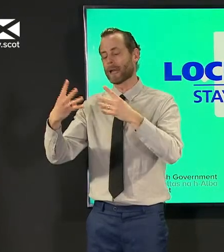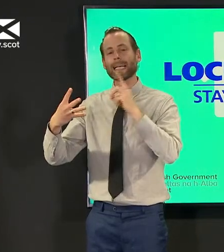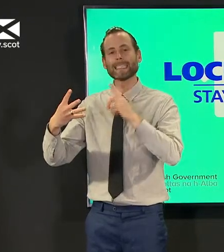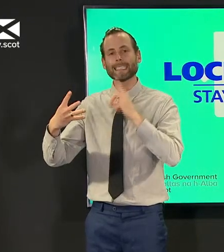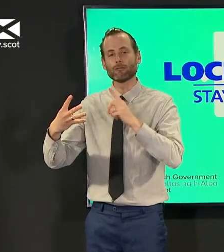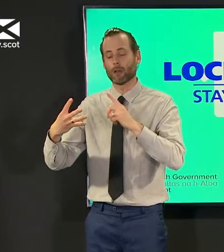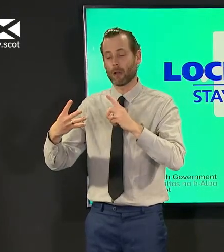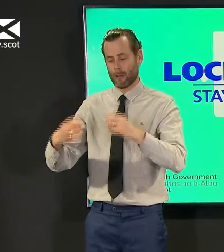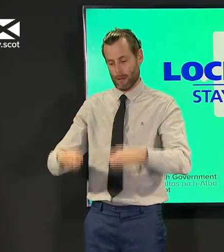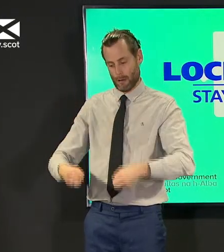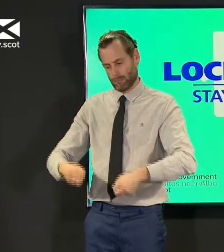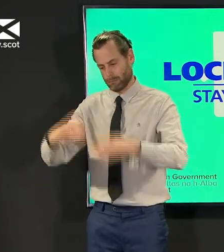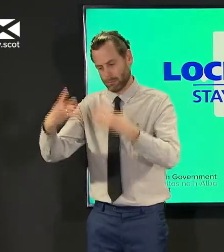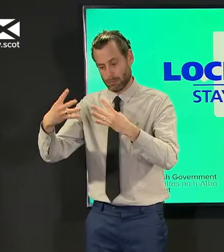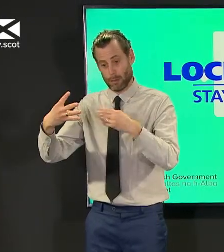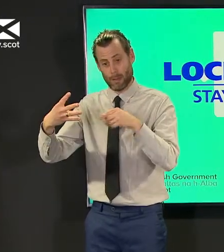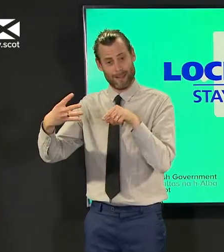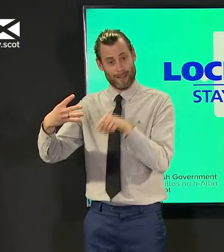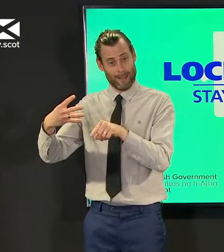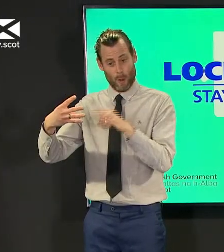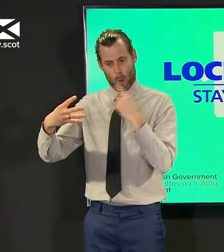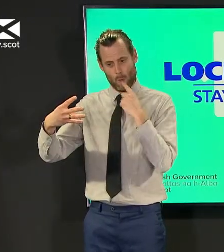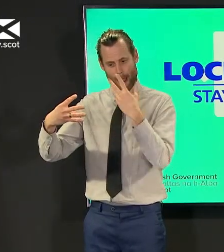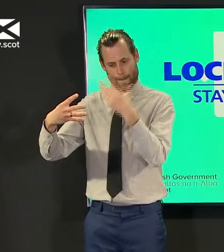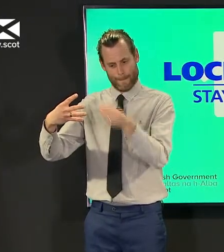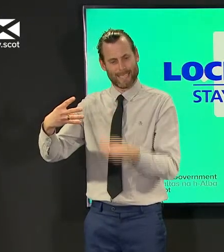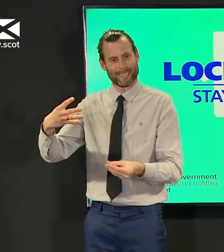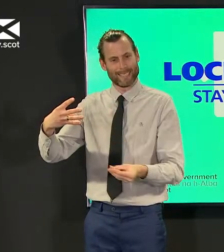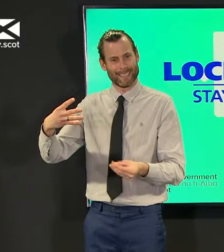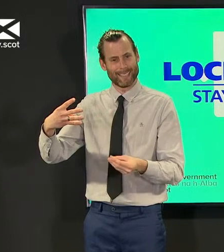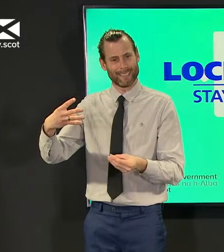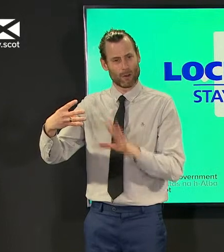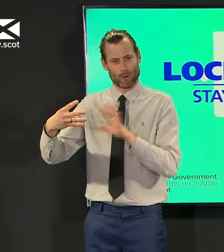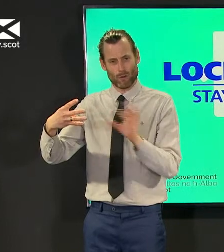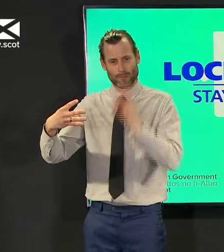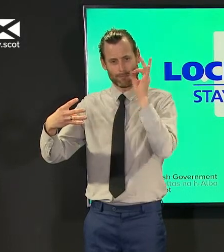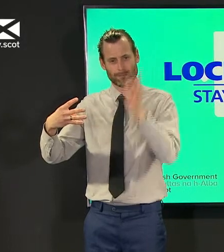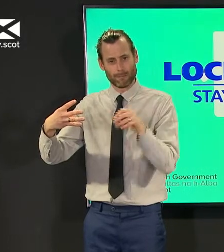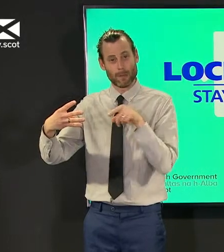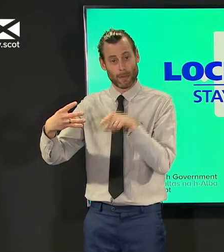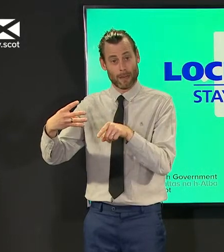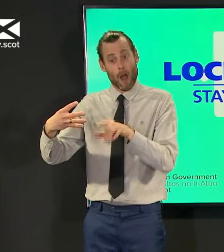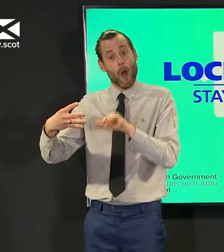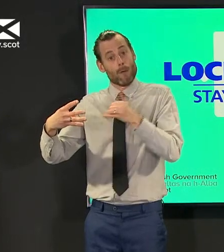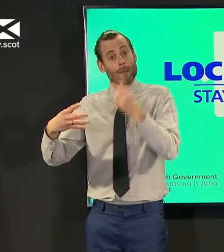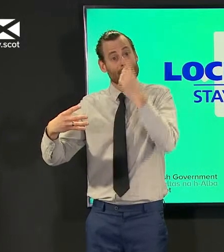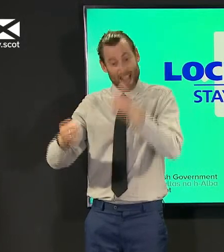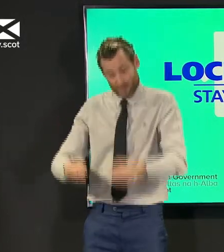think about what that then requires the system to do the system could probably do it but by the time